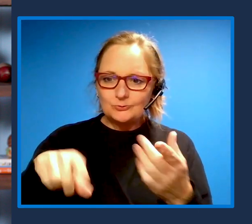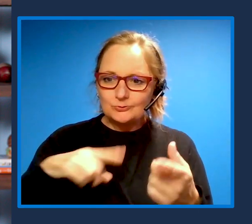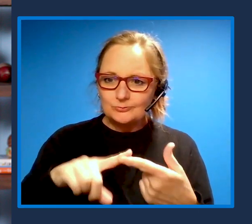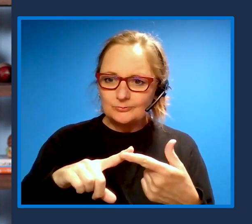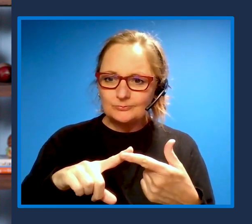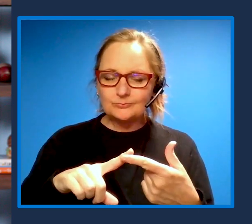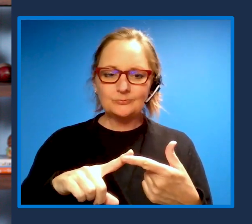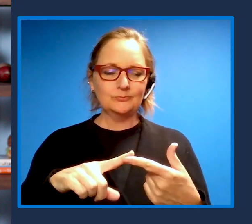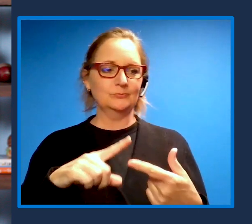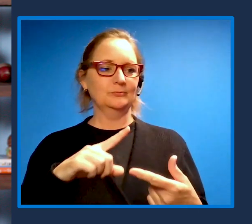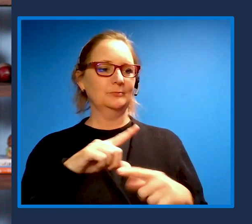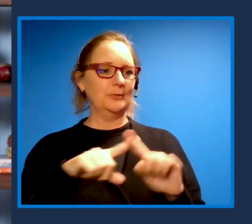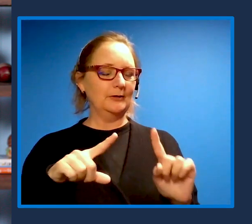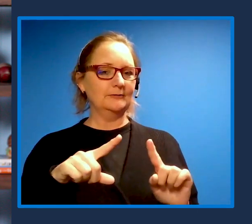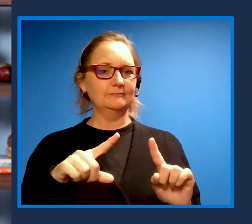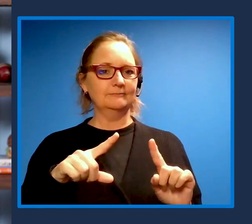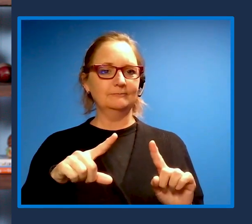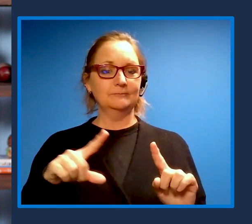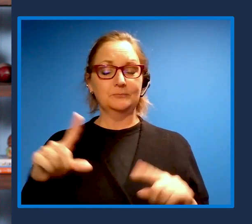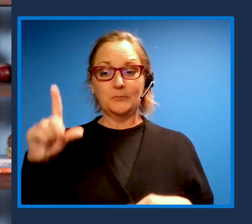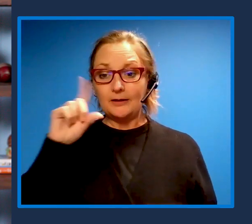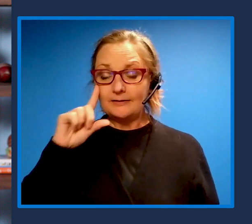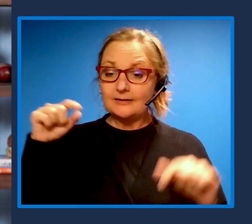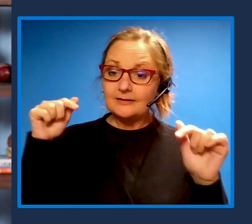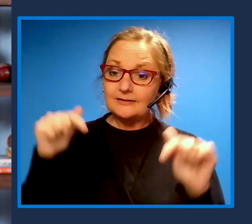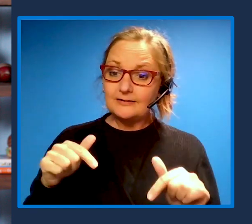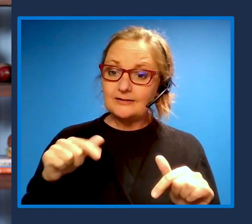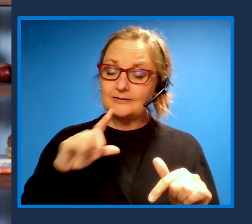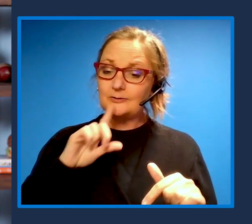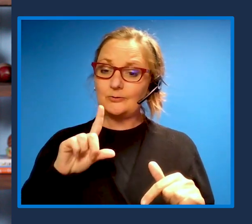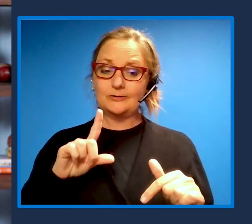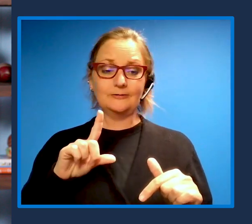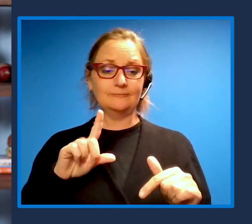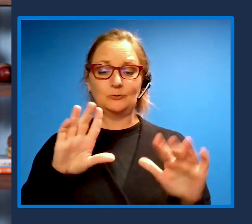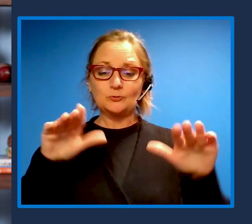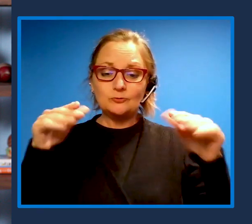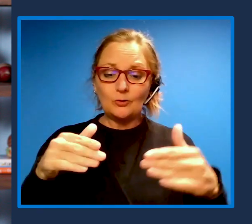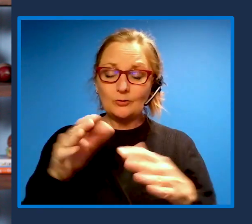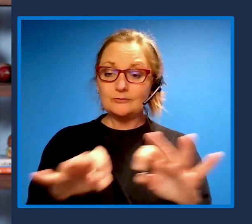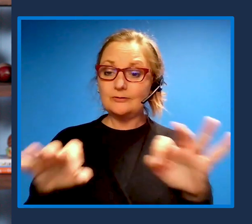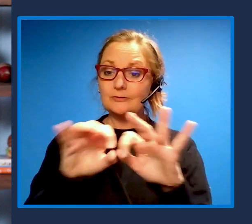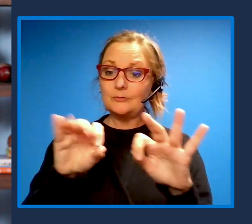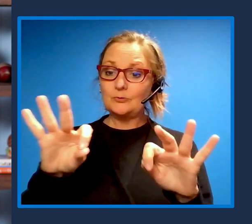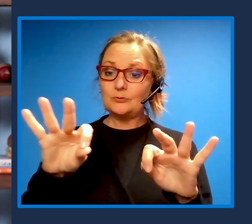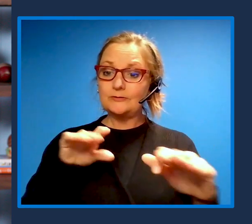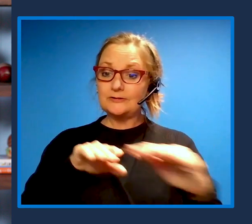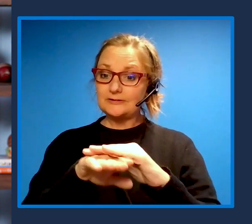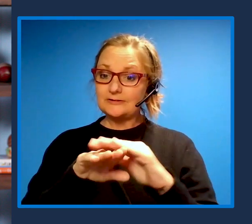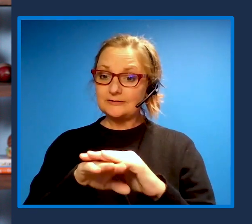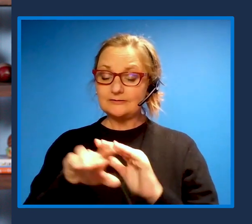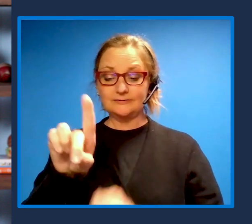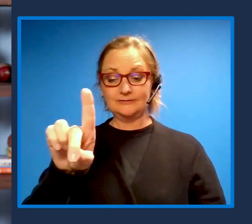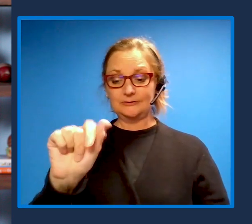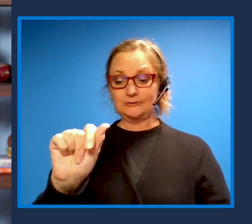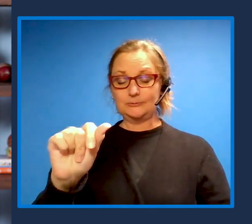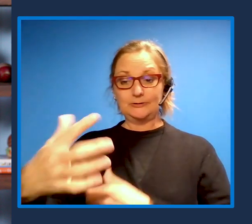but I think this is all about the importance of accessibility, disability inclusion,